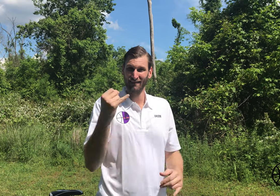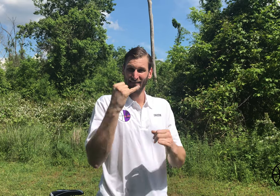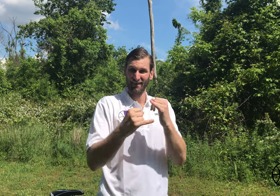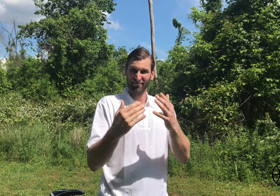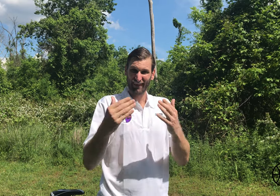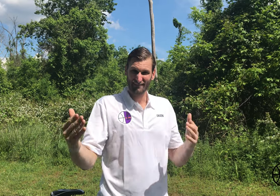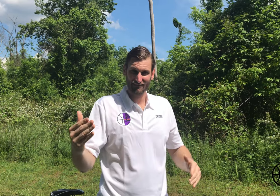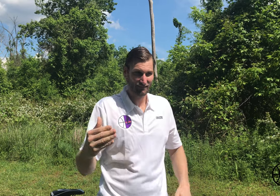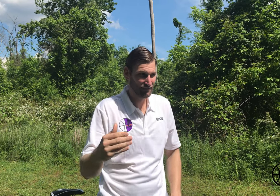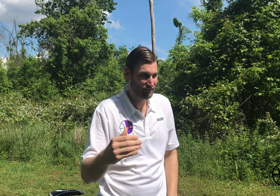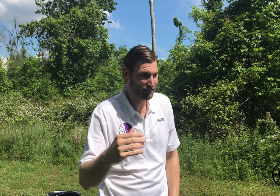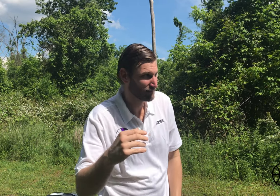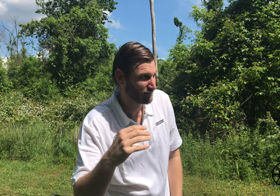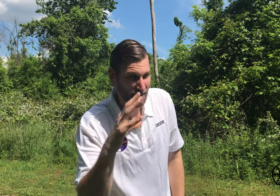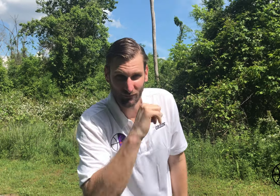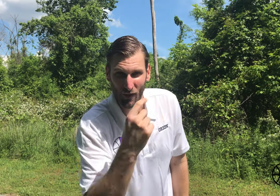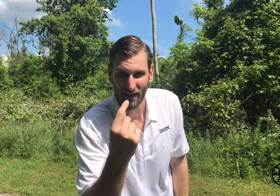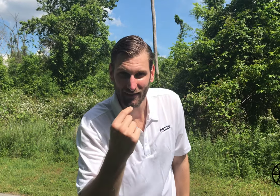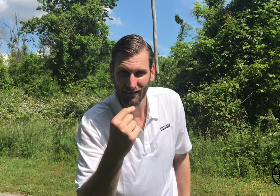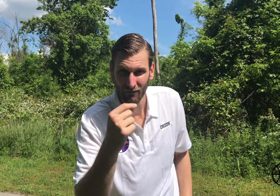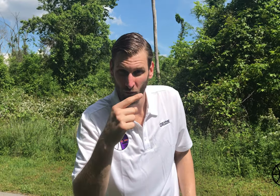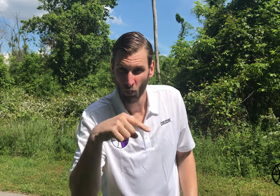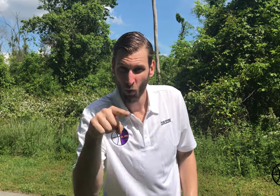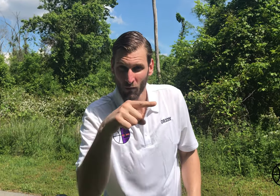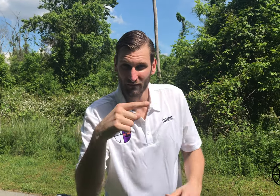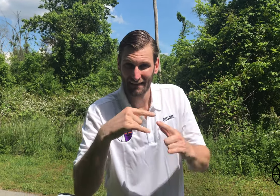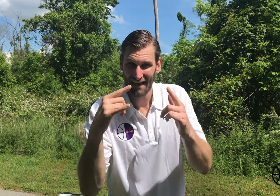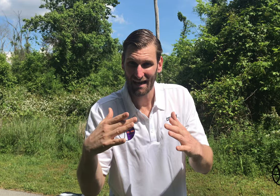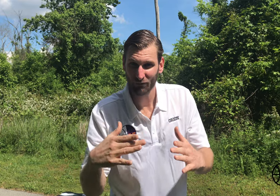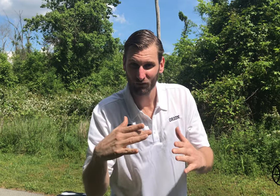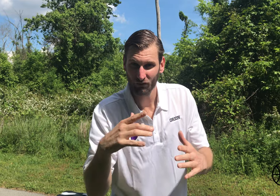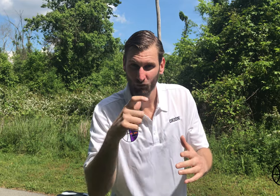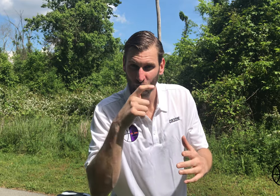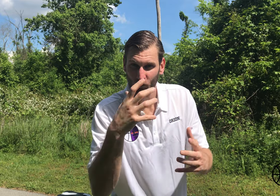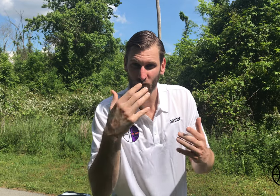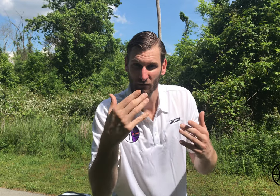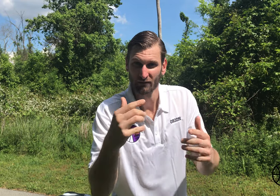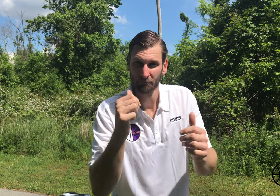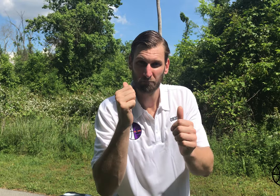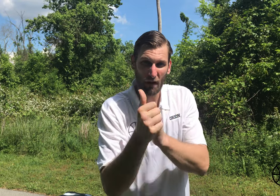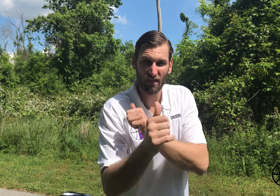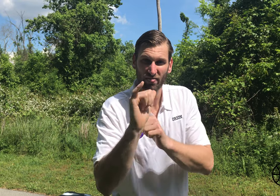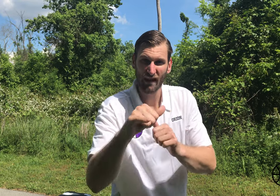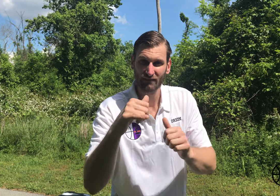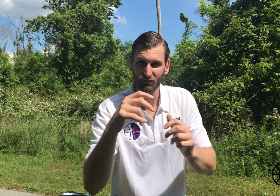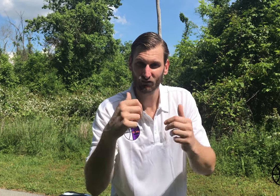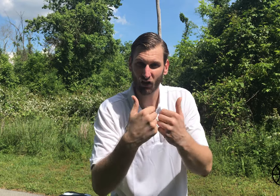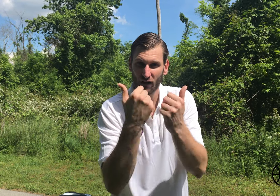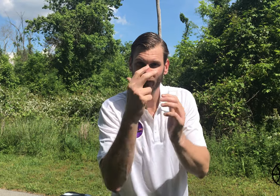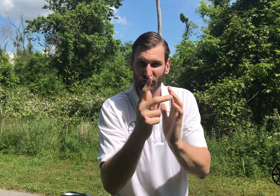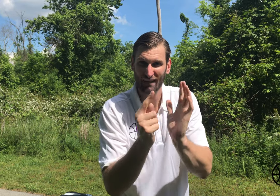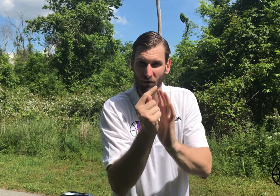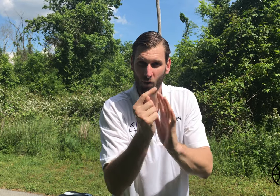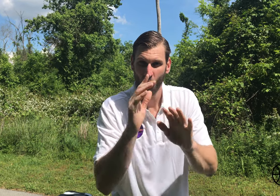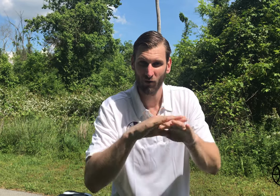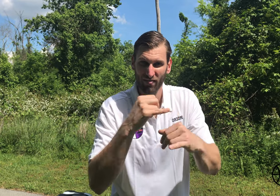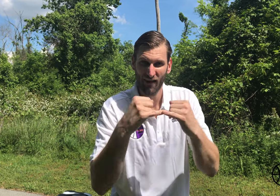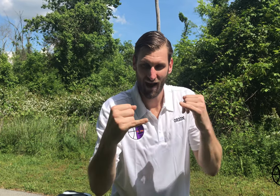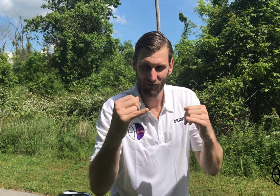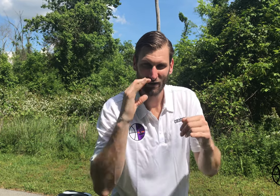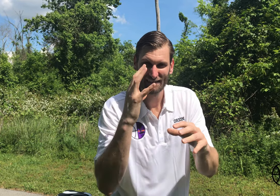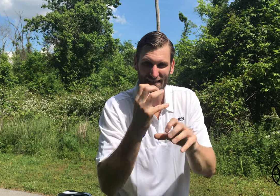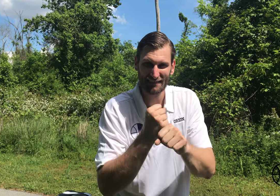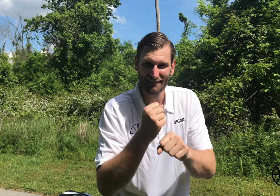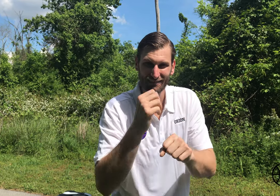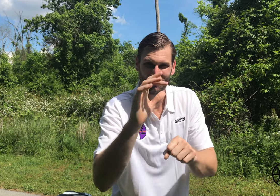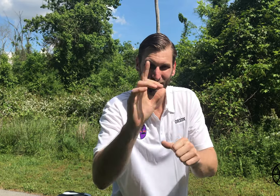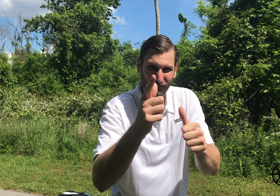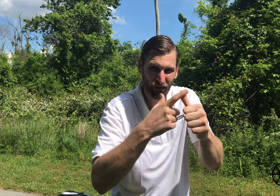And the last thing, guess what? For these first 25 campers who pass the challenge video